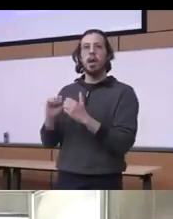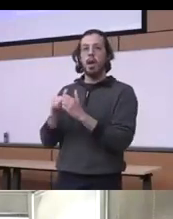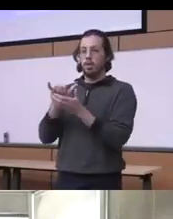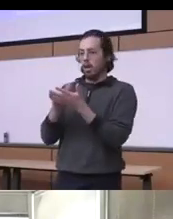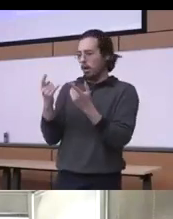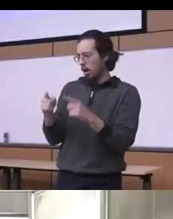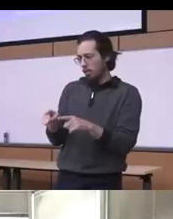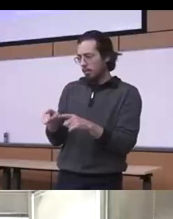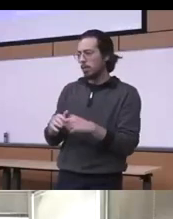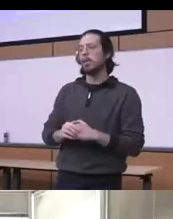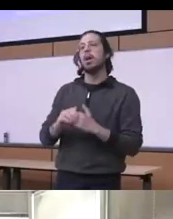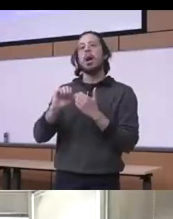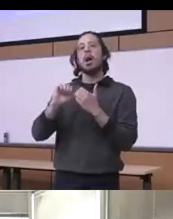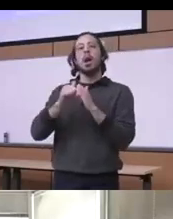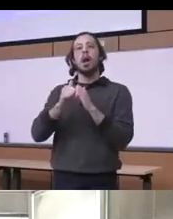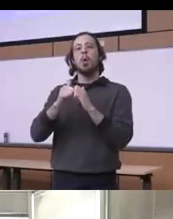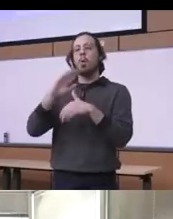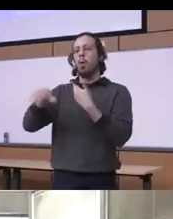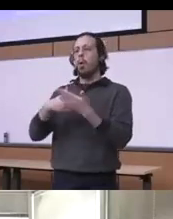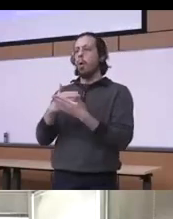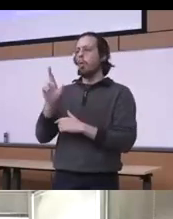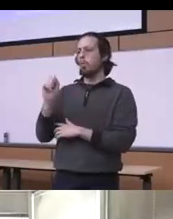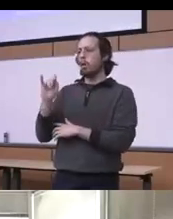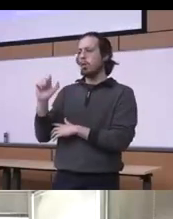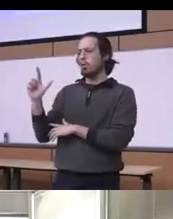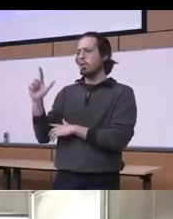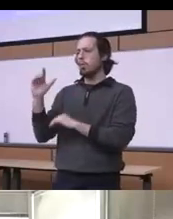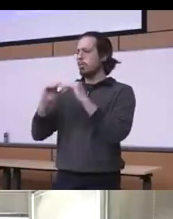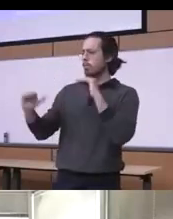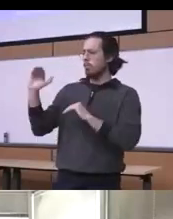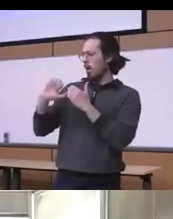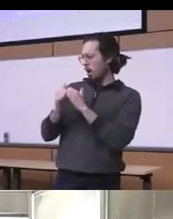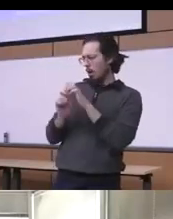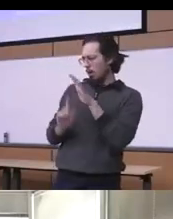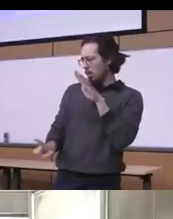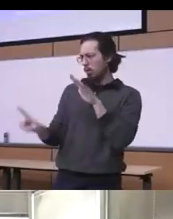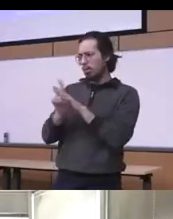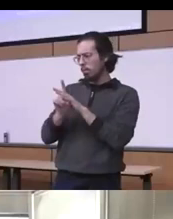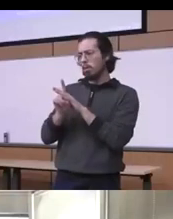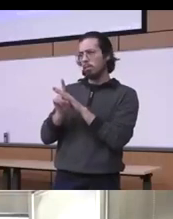do all these to see all these racial inequities you know when it comes to uh addressing substance